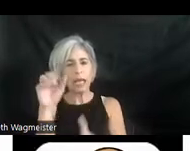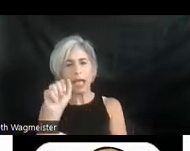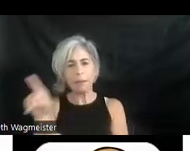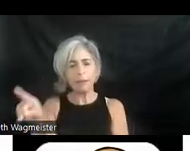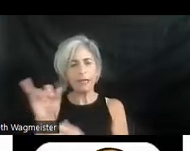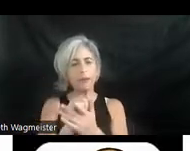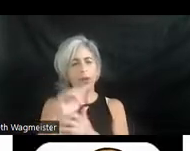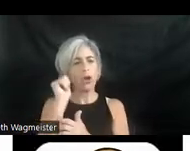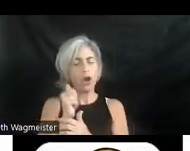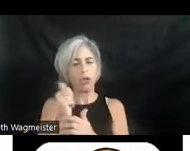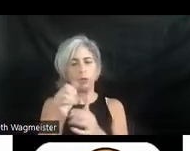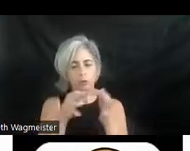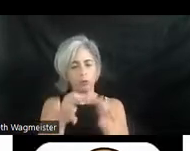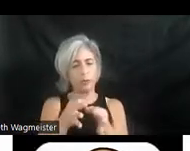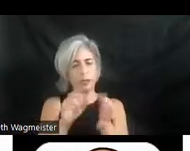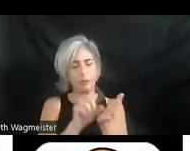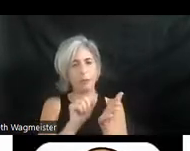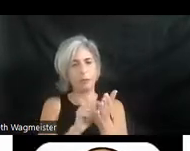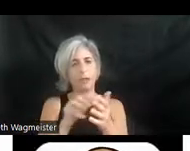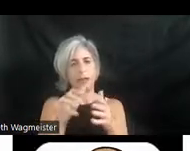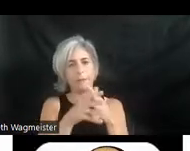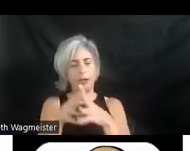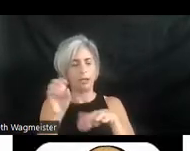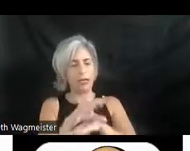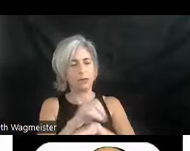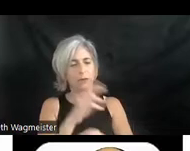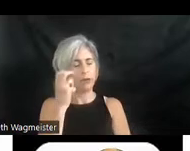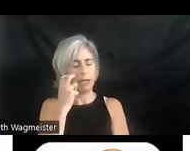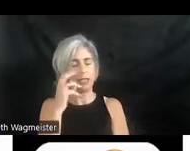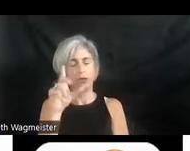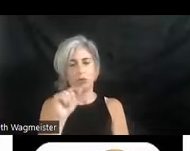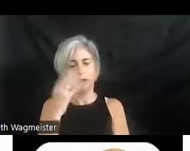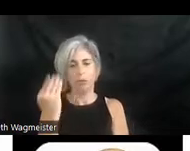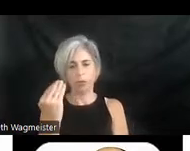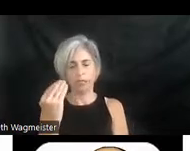published by the American Council of the Blind in 2014. It's available in Braille and is